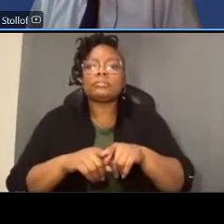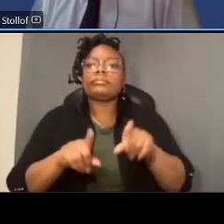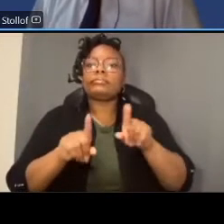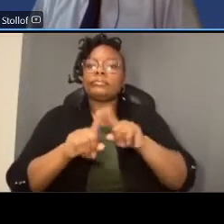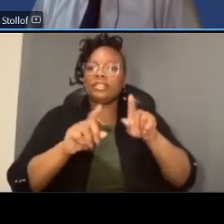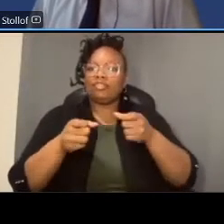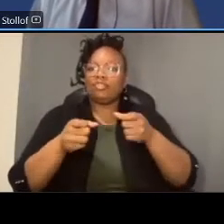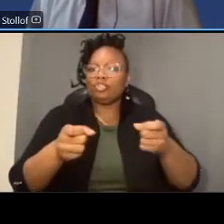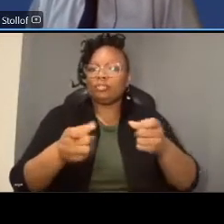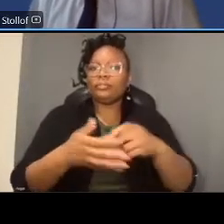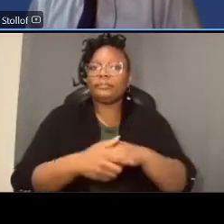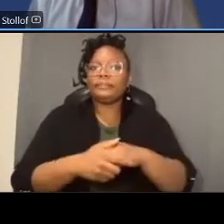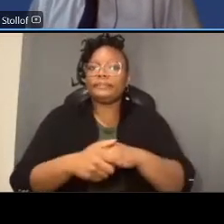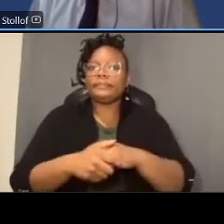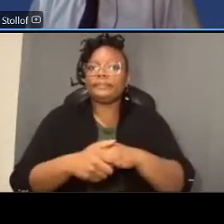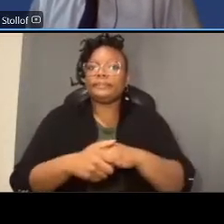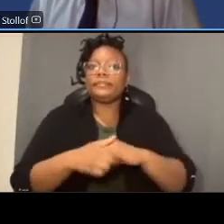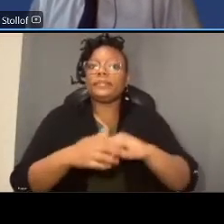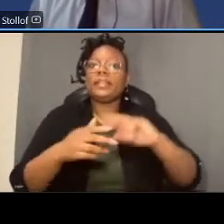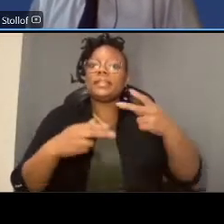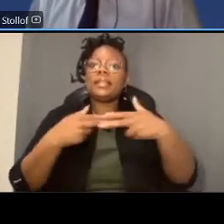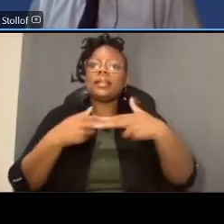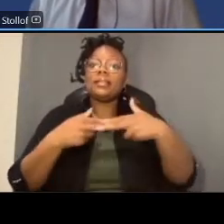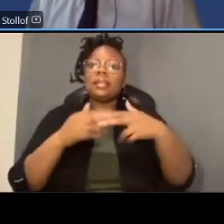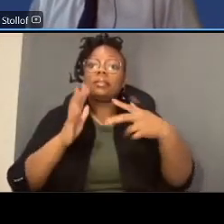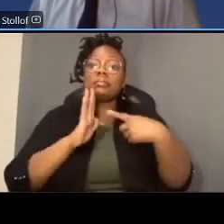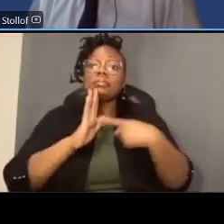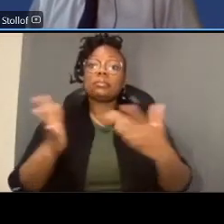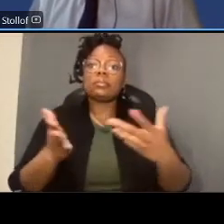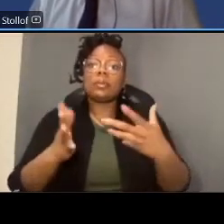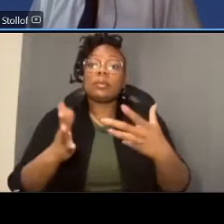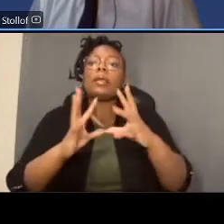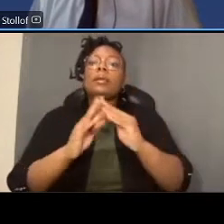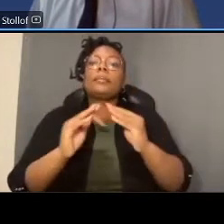and this is the second slide showing meetings that we've had since um